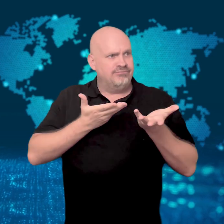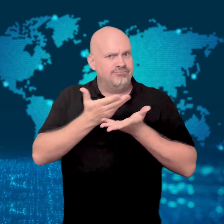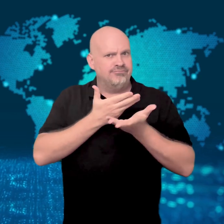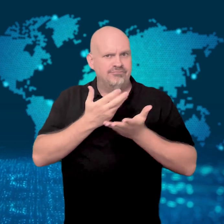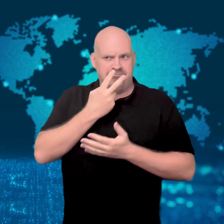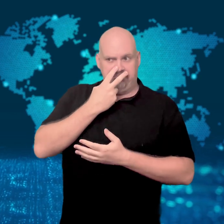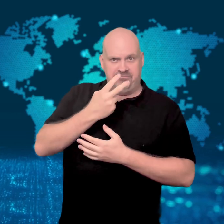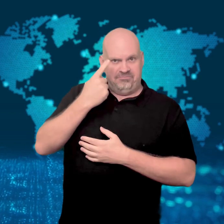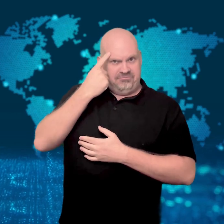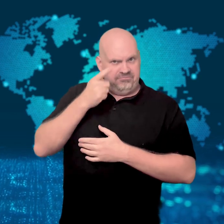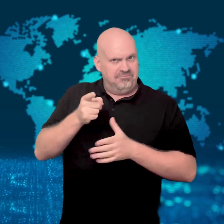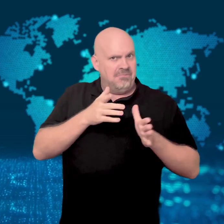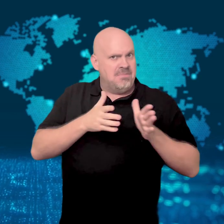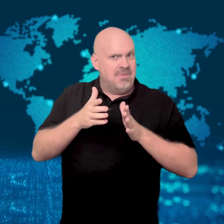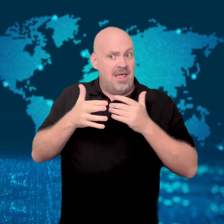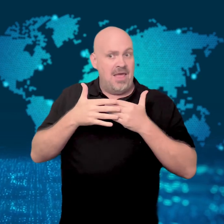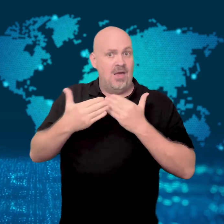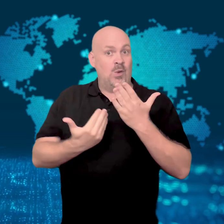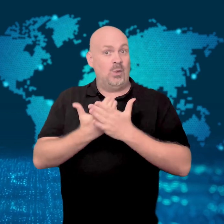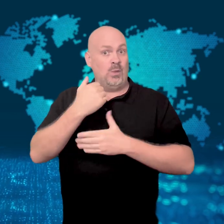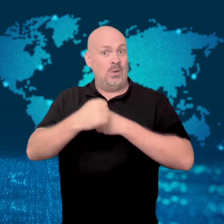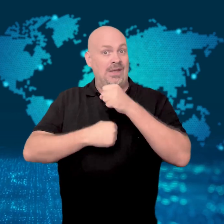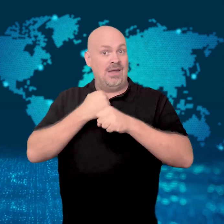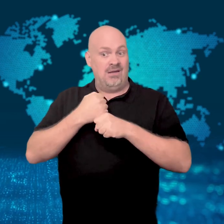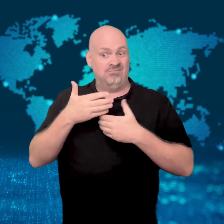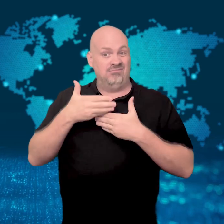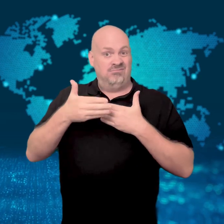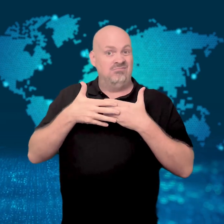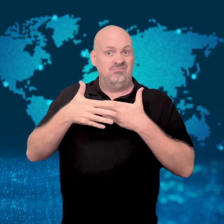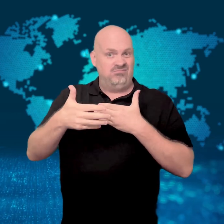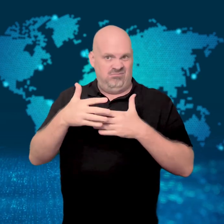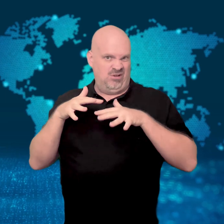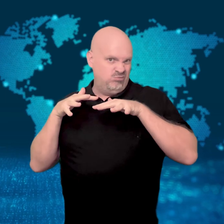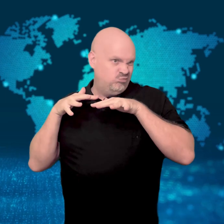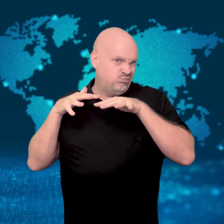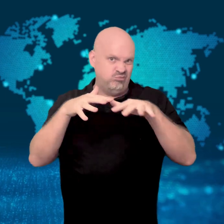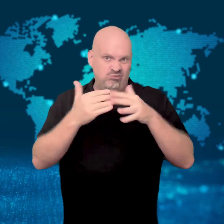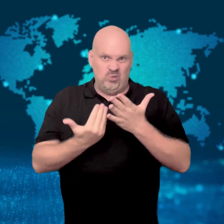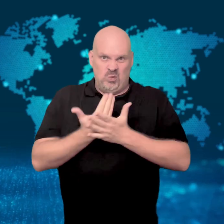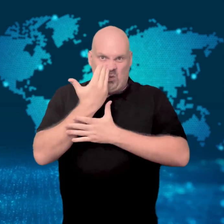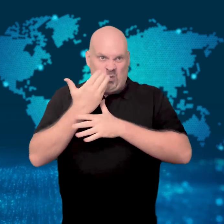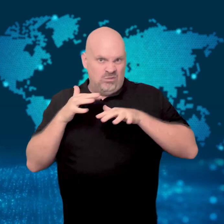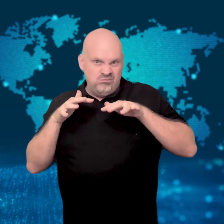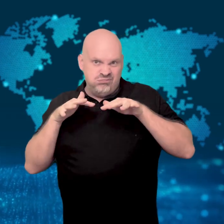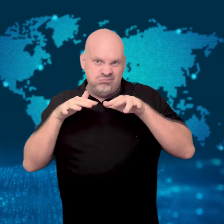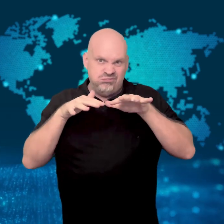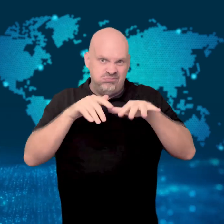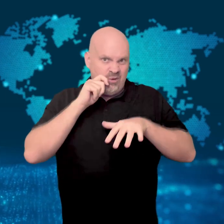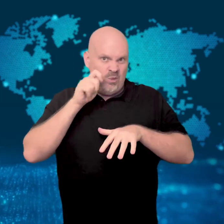the country appears to be preparing for an offensive attack early